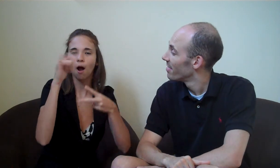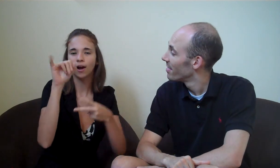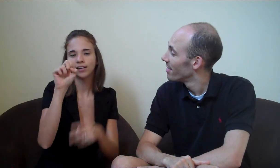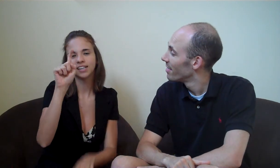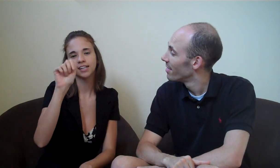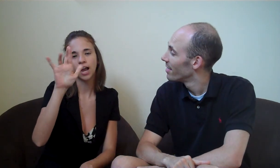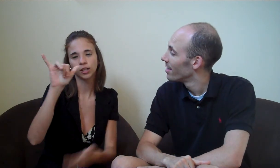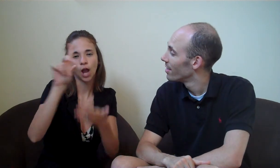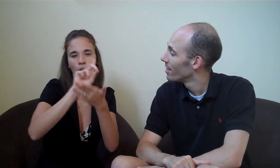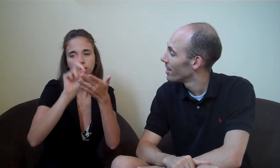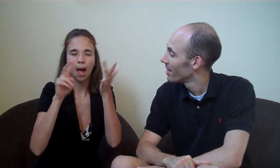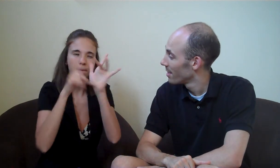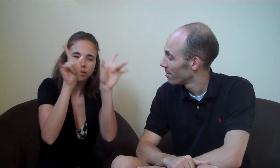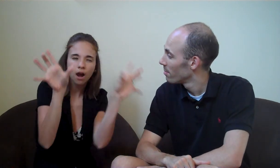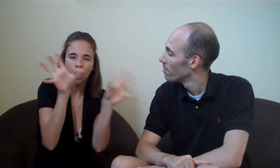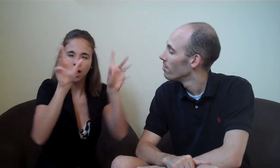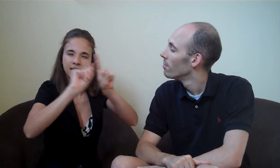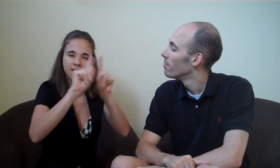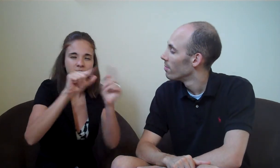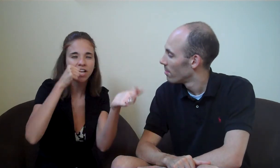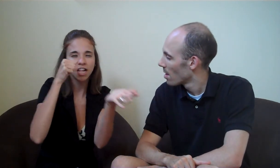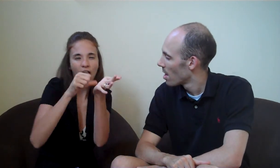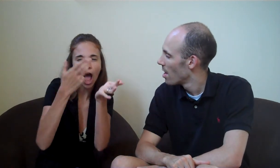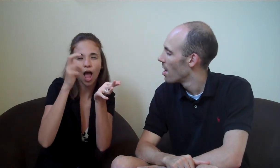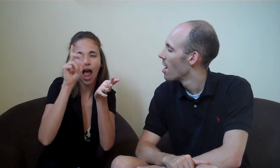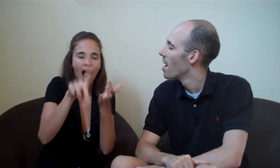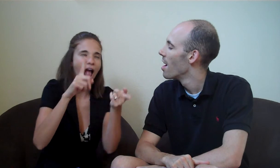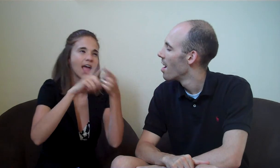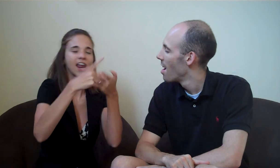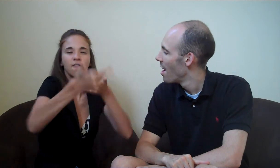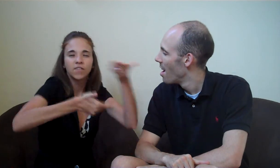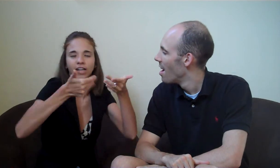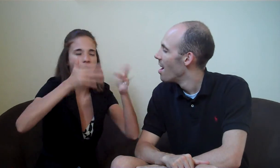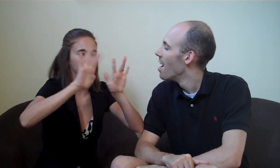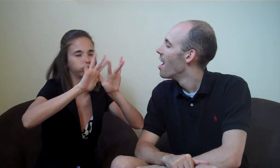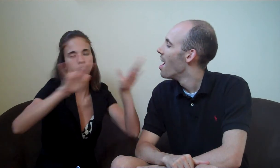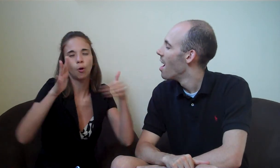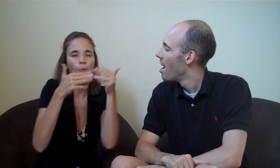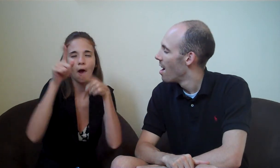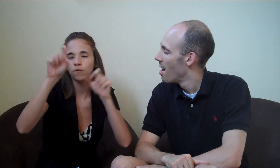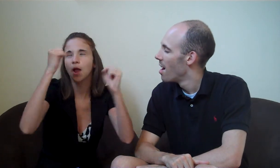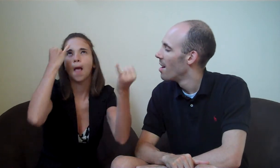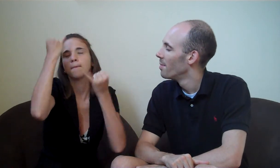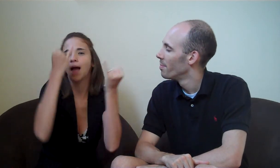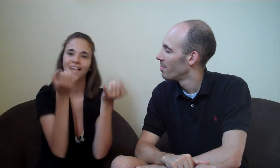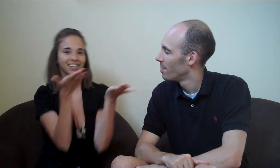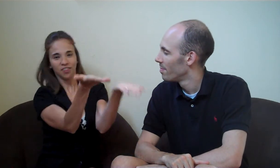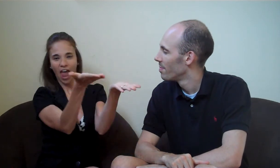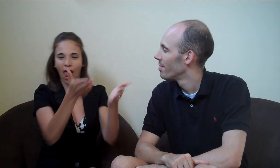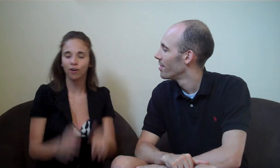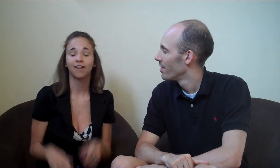stationery design meaning letterheads, invitations, and etc... whatever you can imagine, its there!